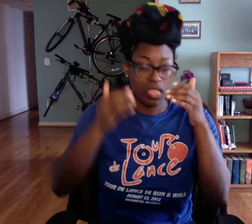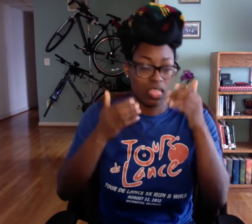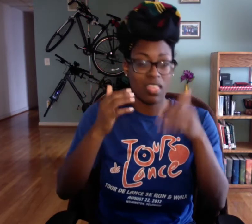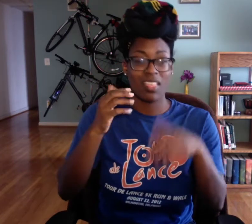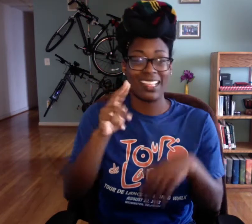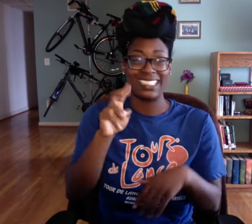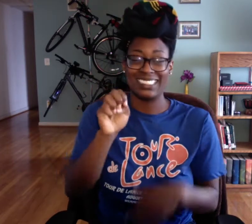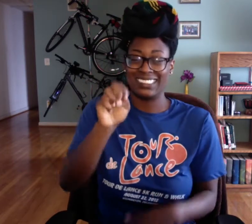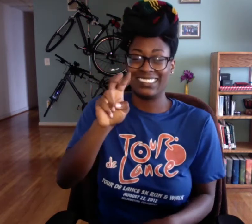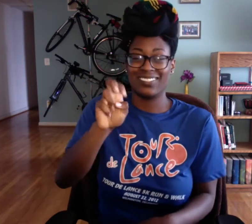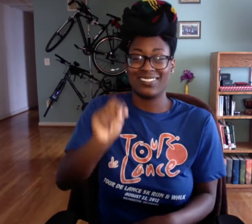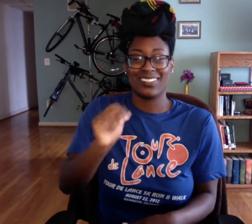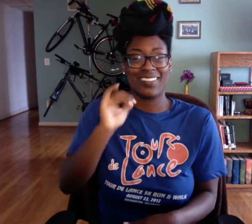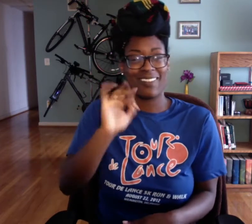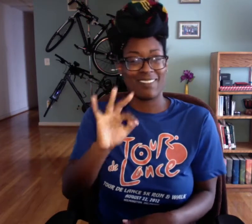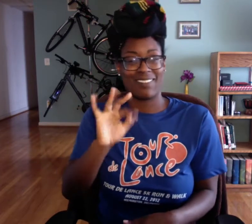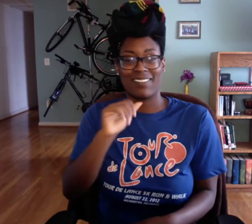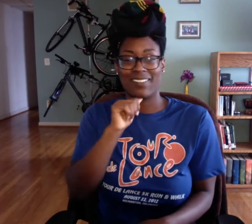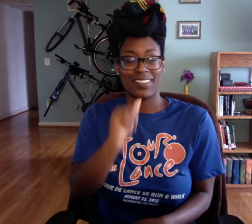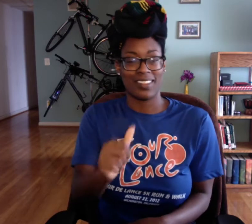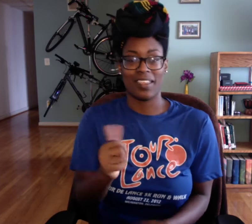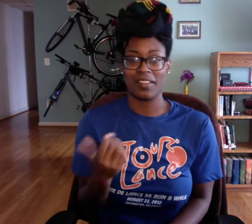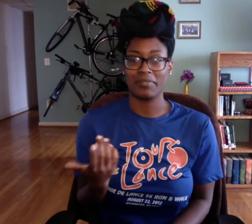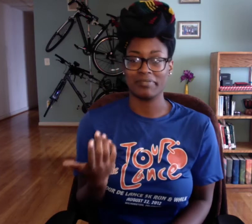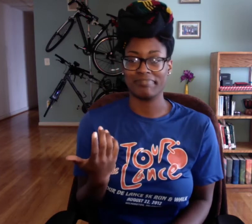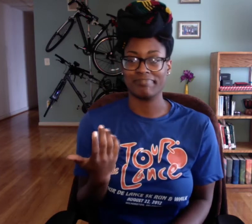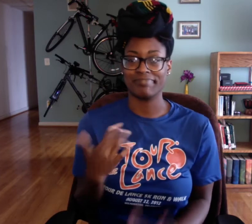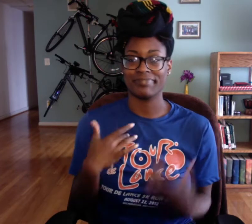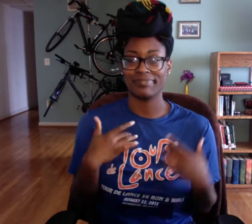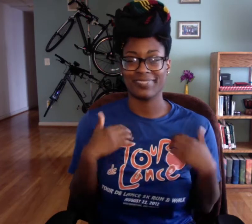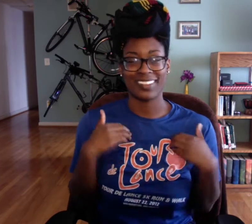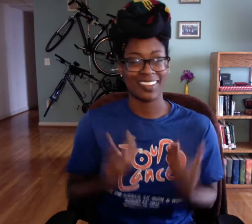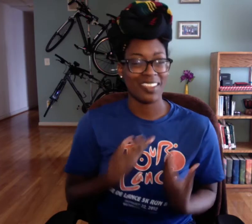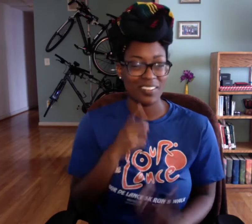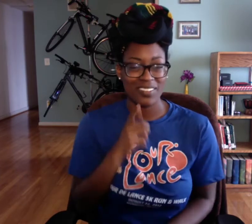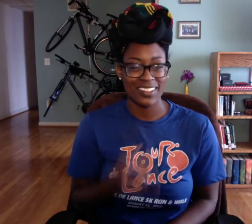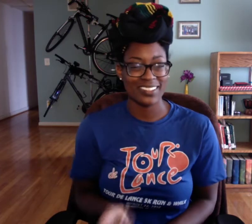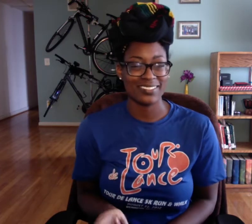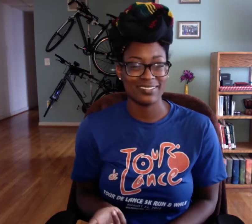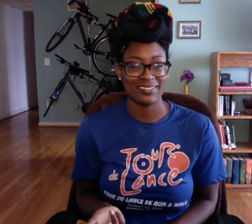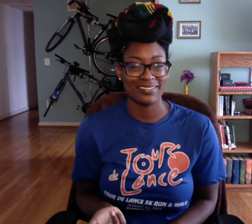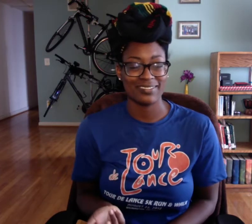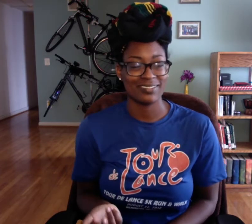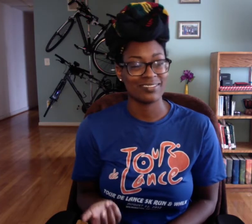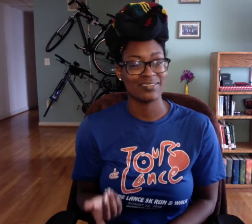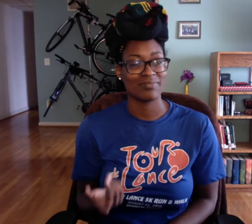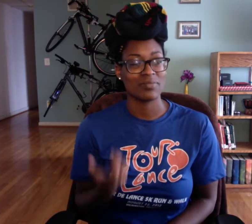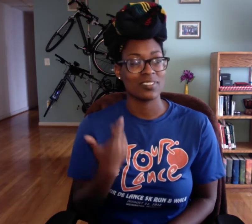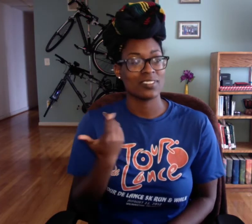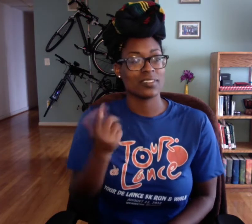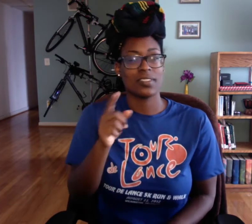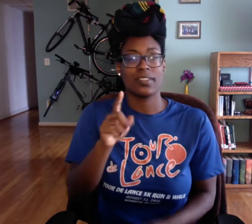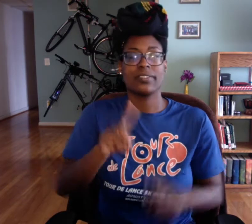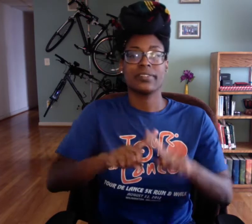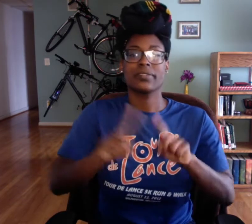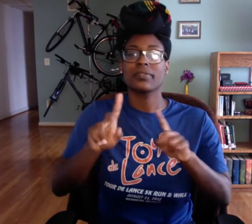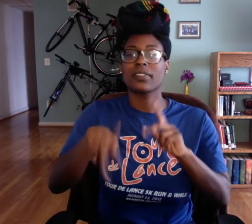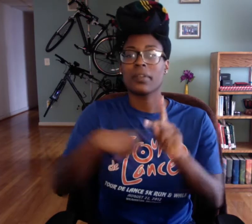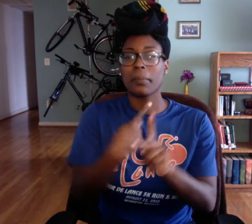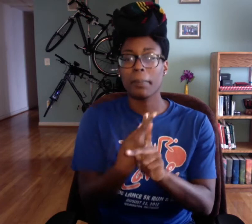it makes you tired. Even if it's not like, you're not tired really.